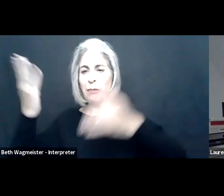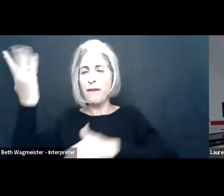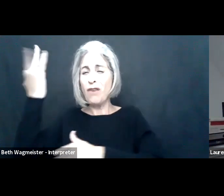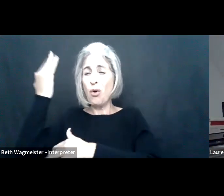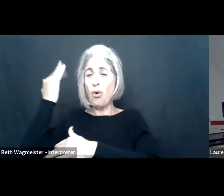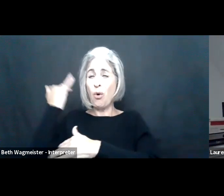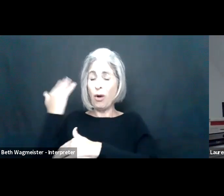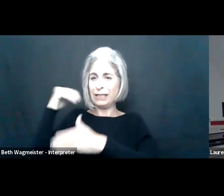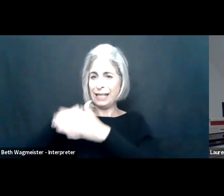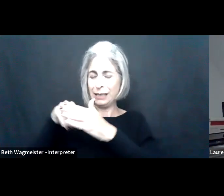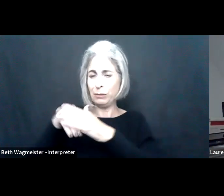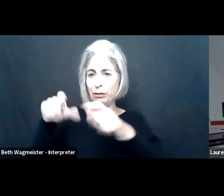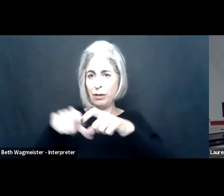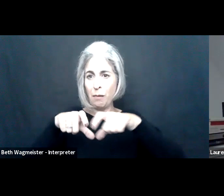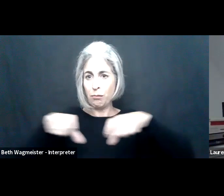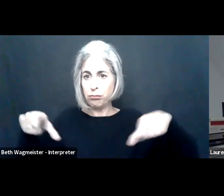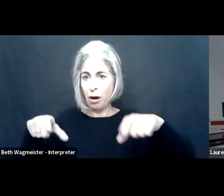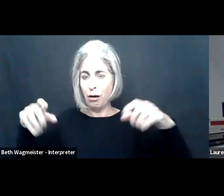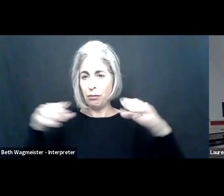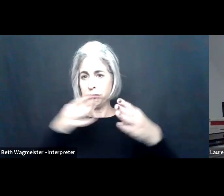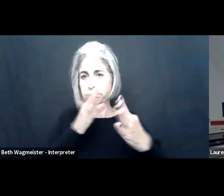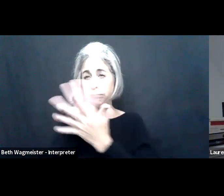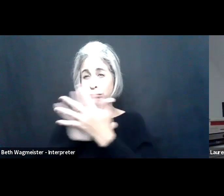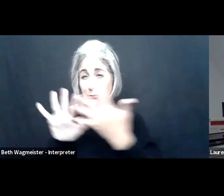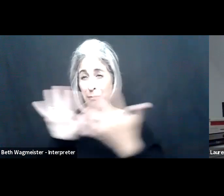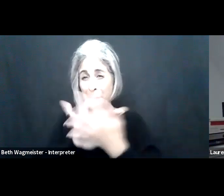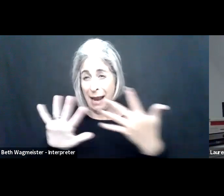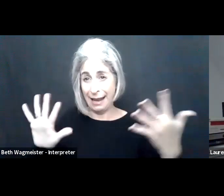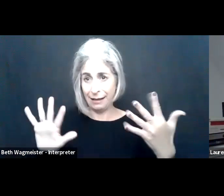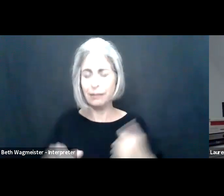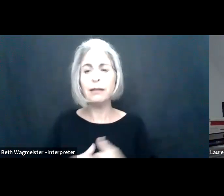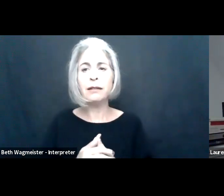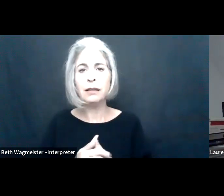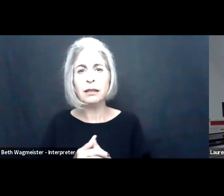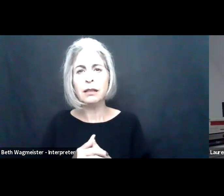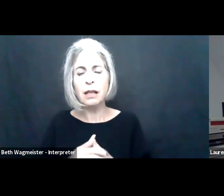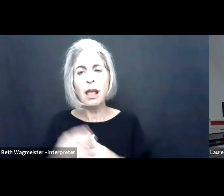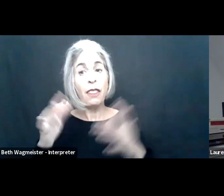you know, these premises of work are woefully outdated. Offices were created before accessible